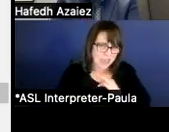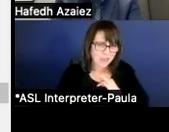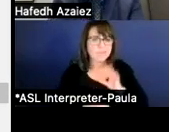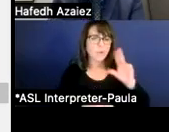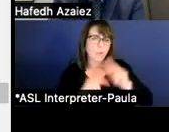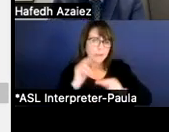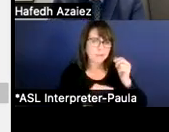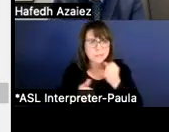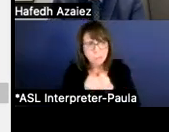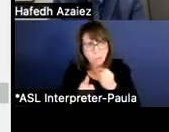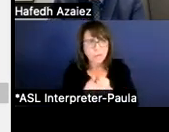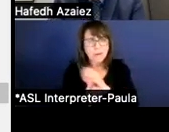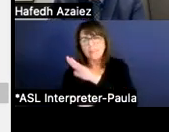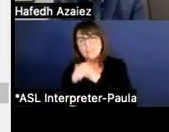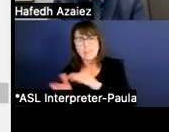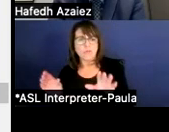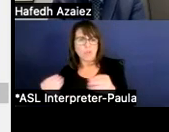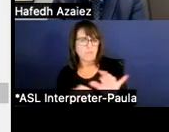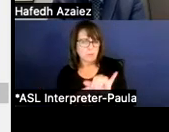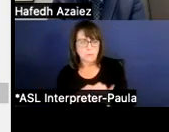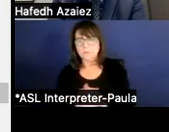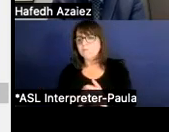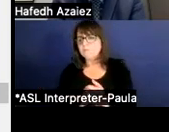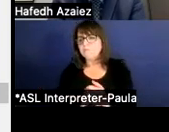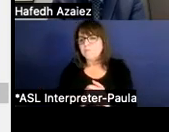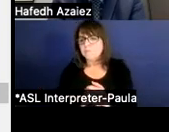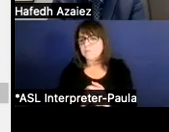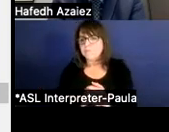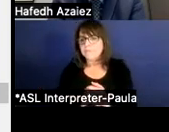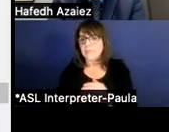and in our central office buildings as well. Then in our instructional support,